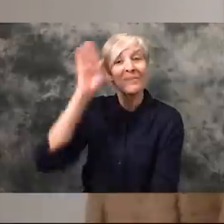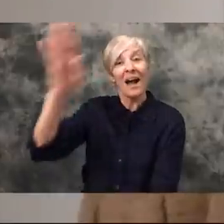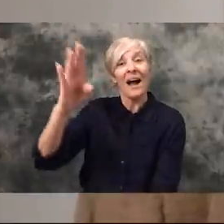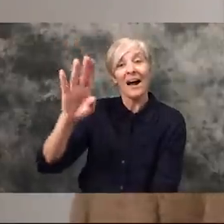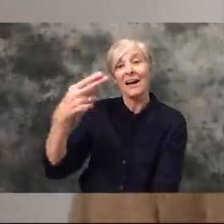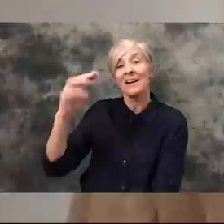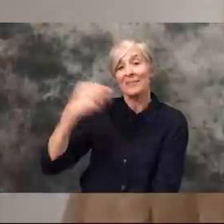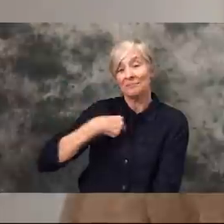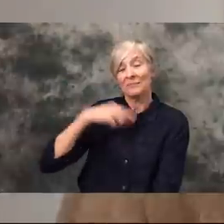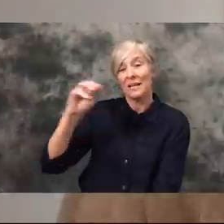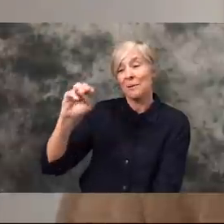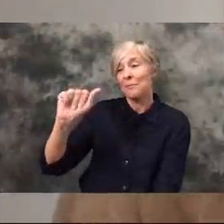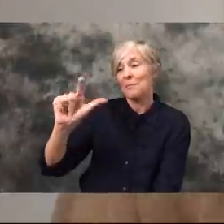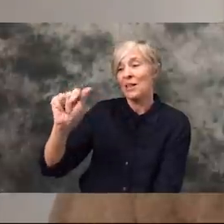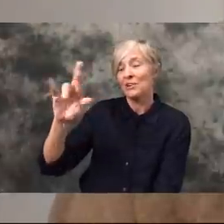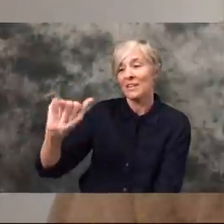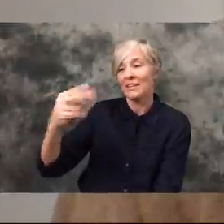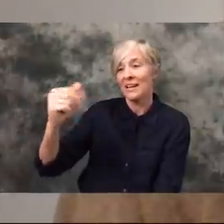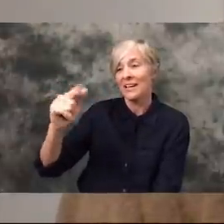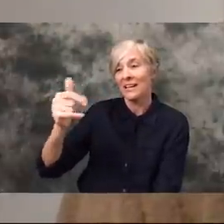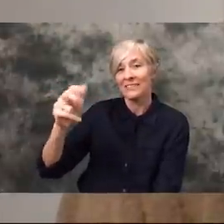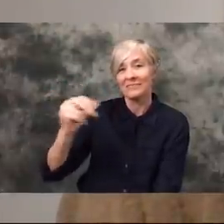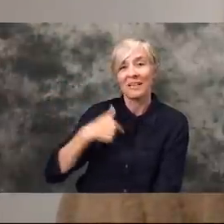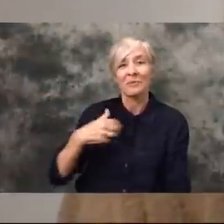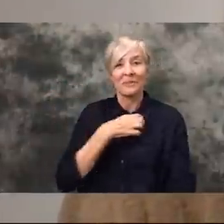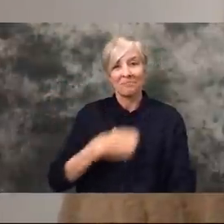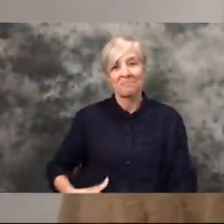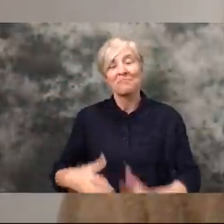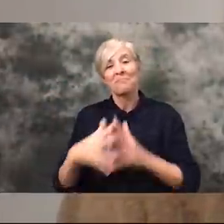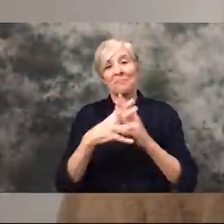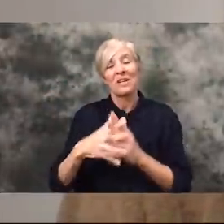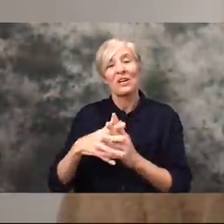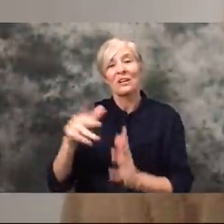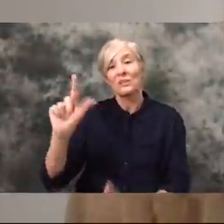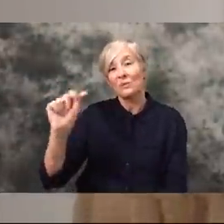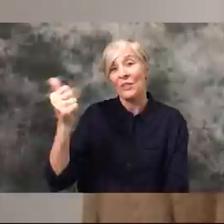Hi! I'm Mallory Hagan. I was Miss America back in 2013. I have